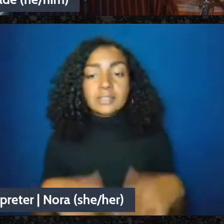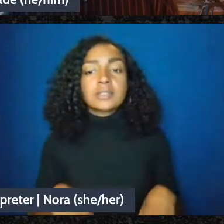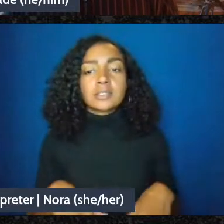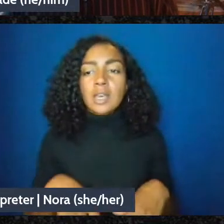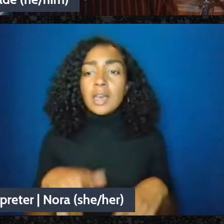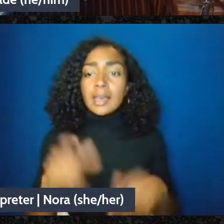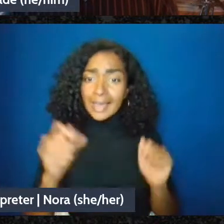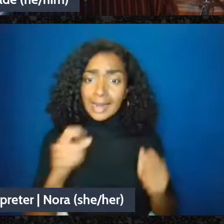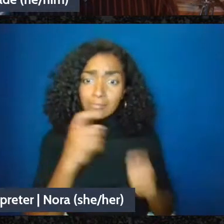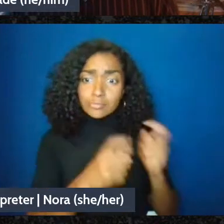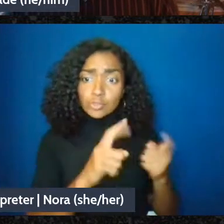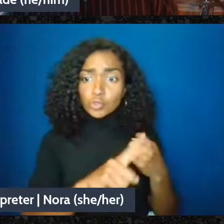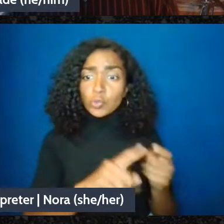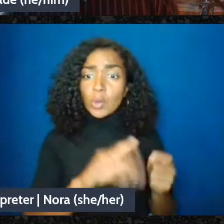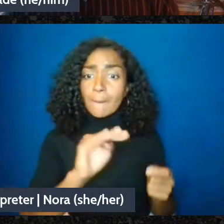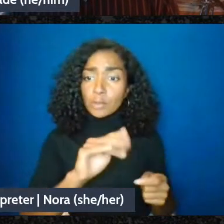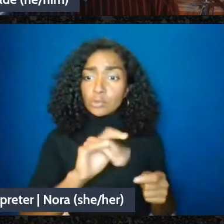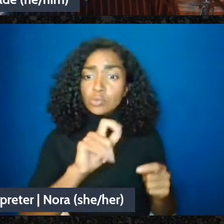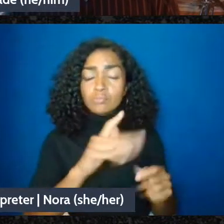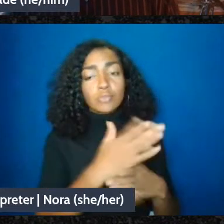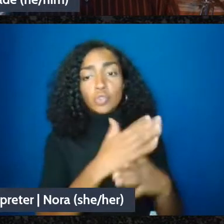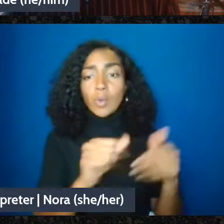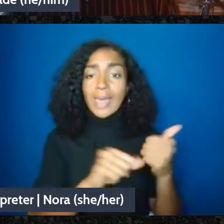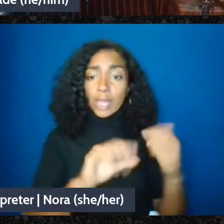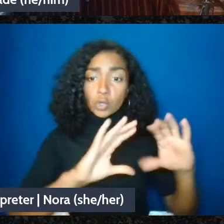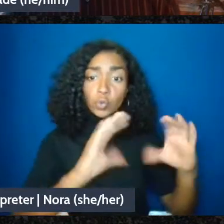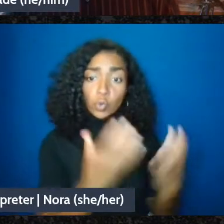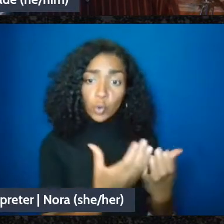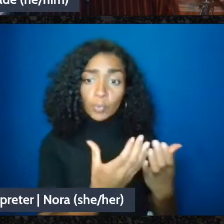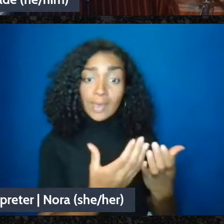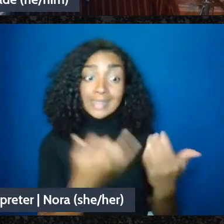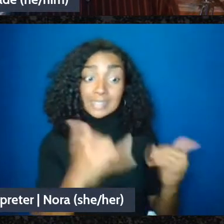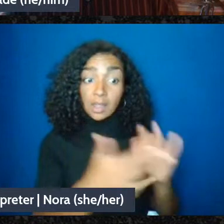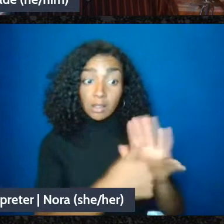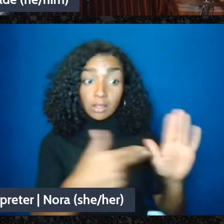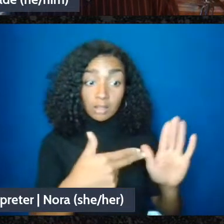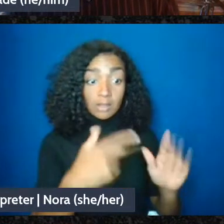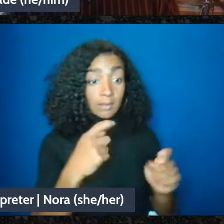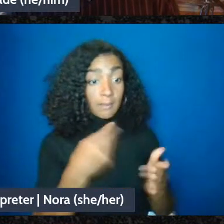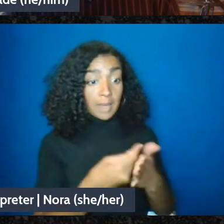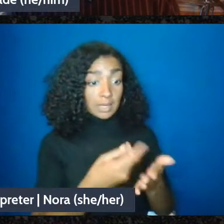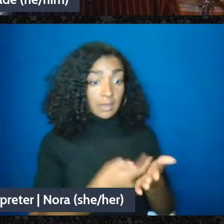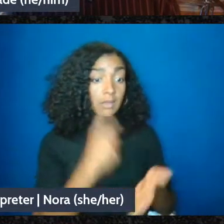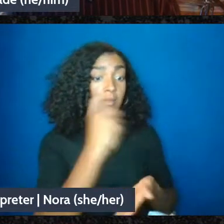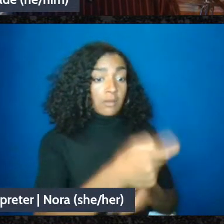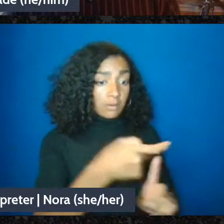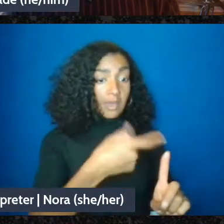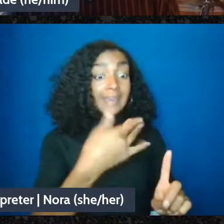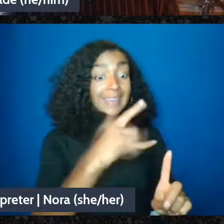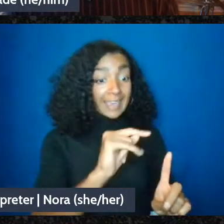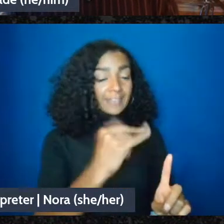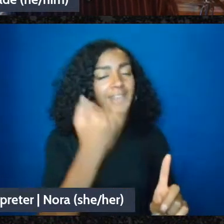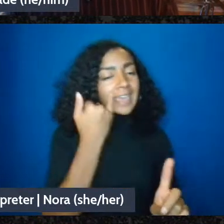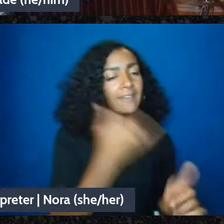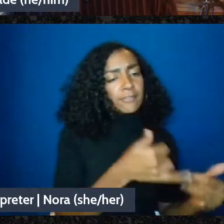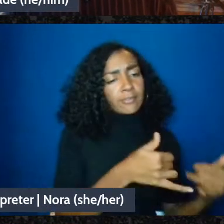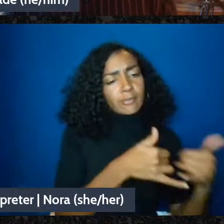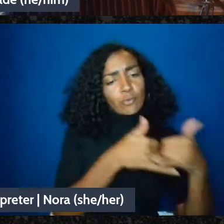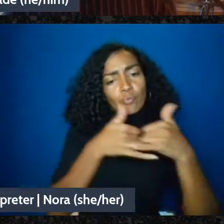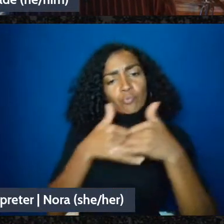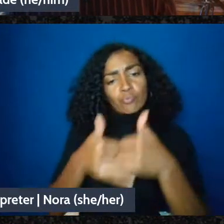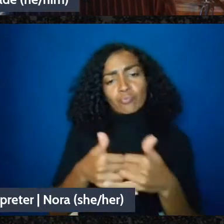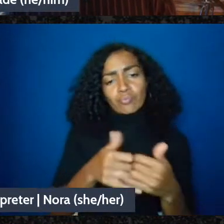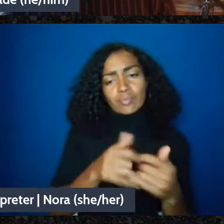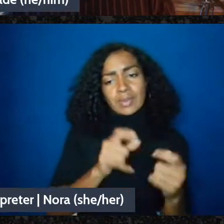offers something like stickers as a thank you? MIKE: Should do it Robert? Yeah go ahead.